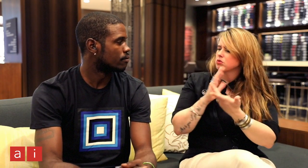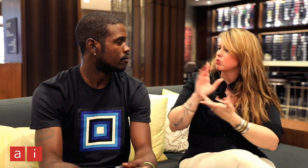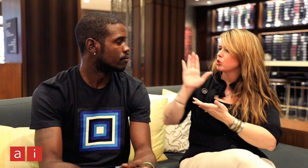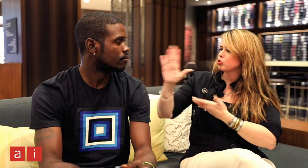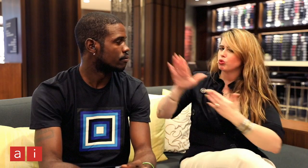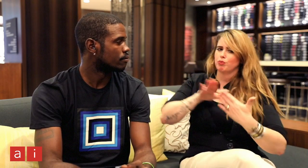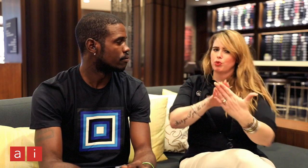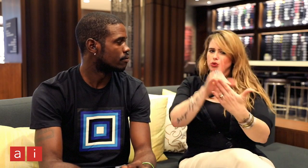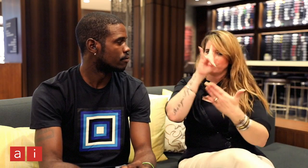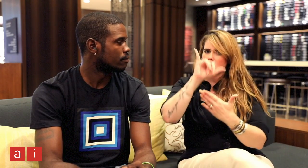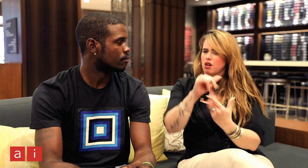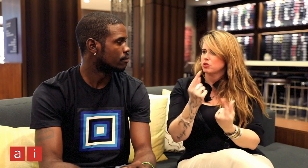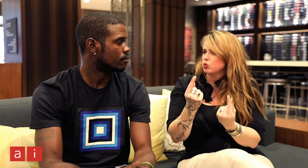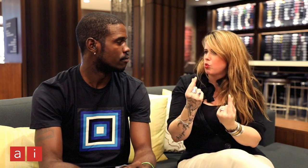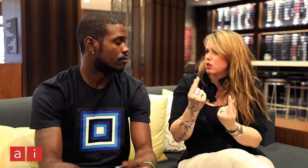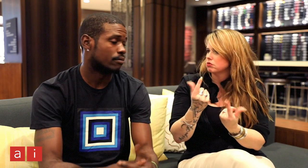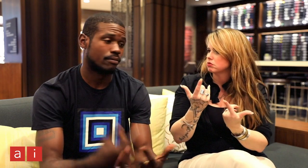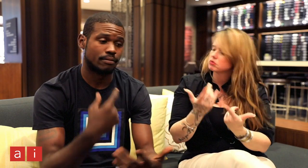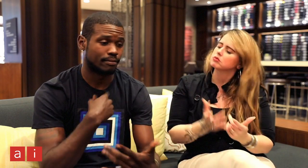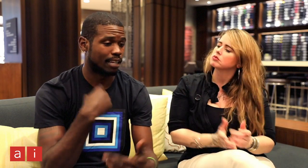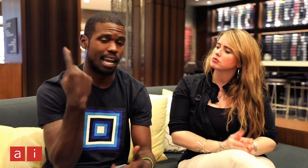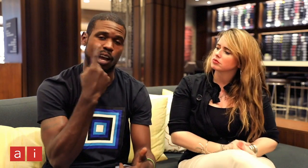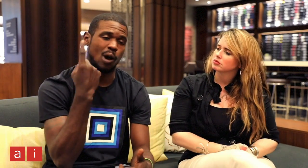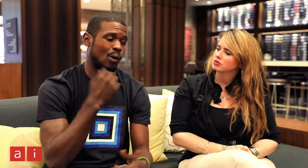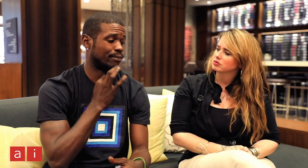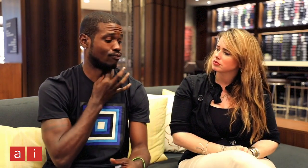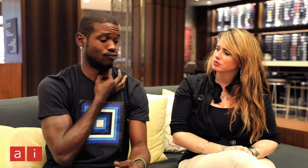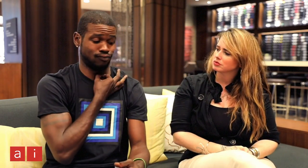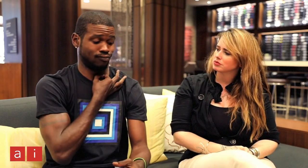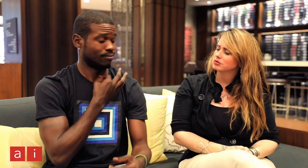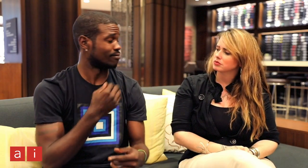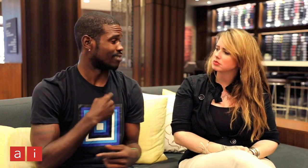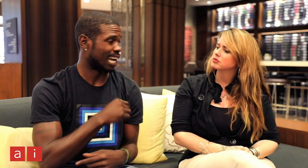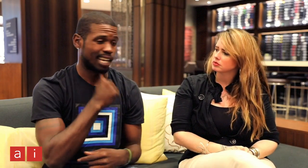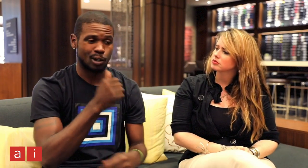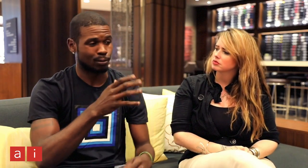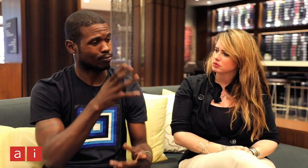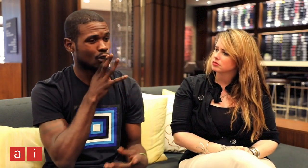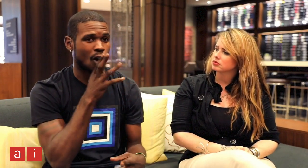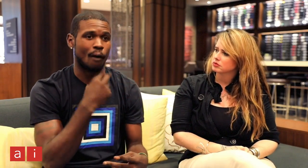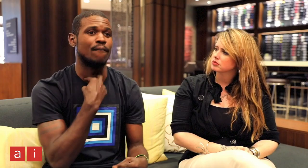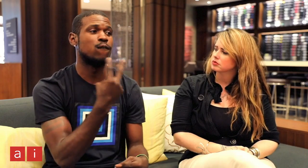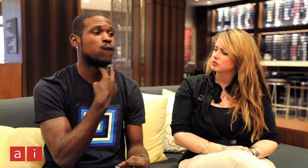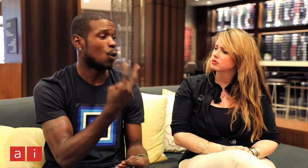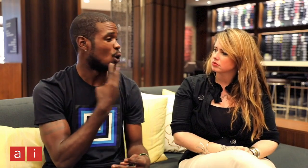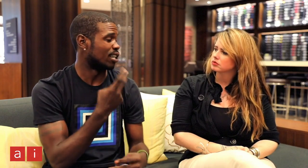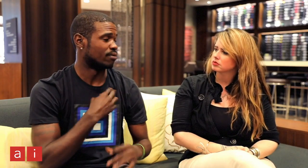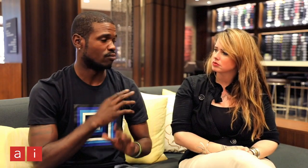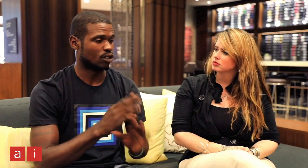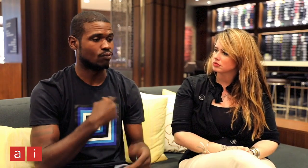What's your approach to that situation? I always turn off my voice. I don't talk. I don't use my voice at all